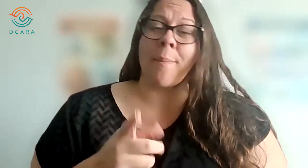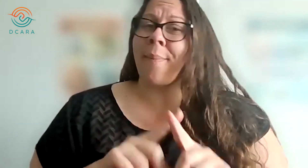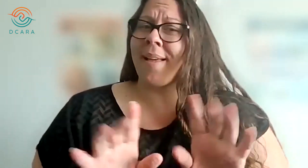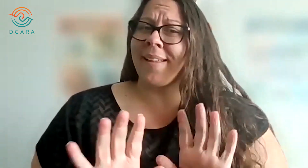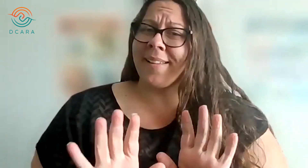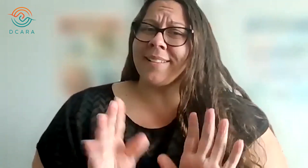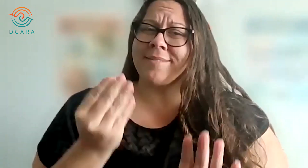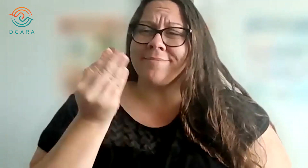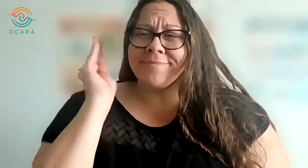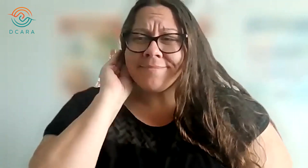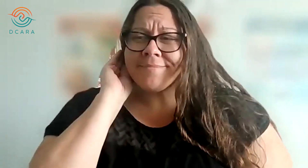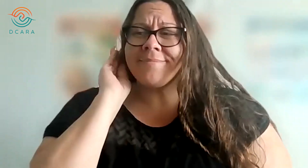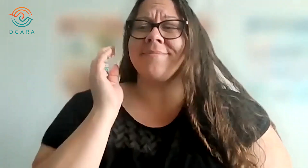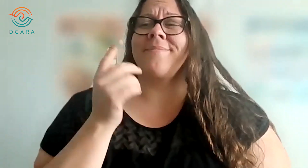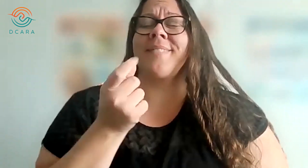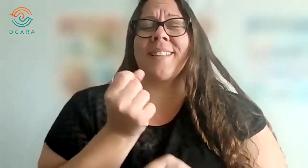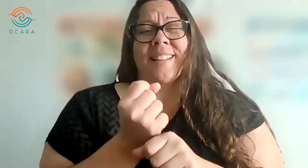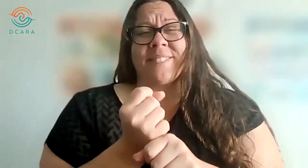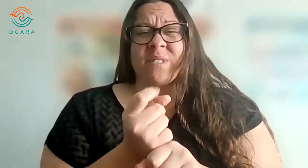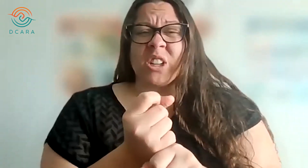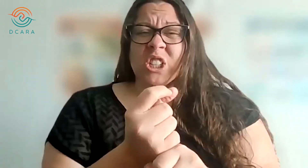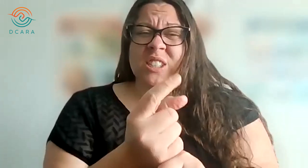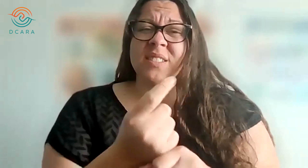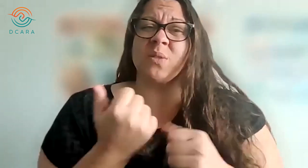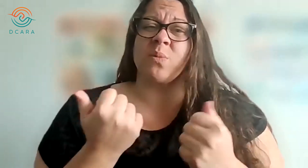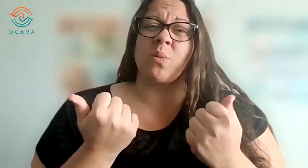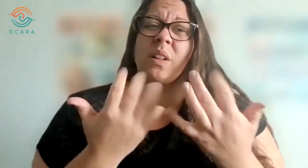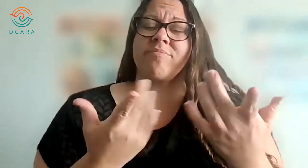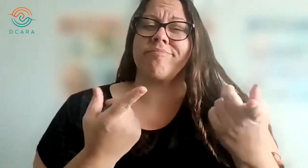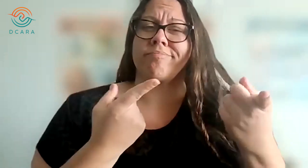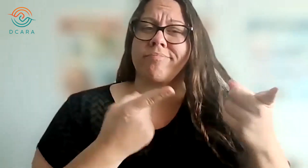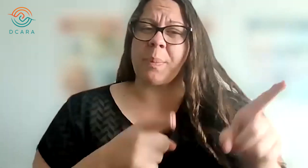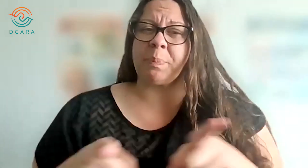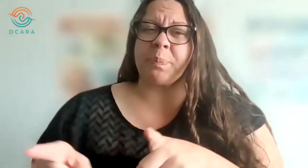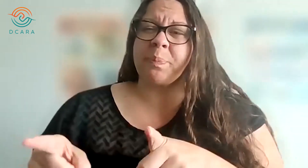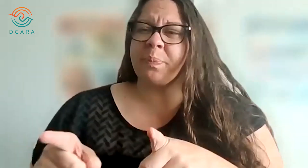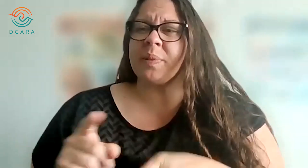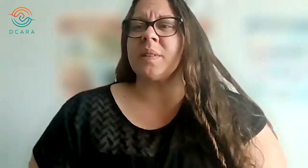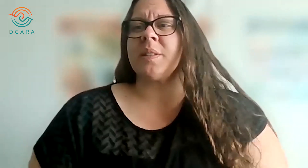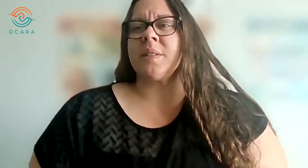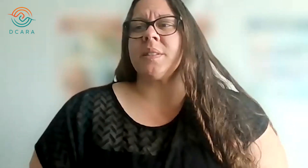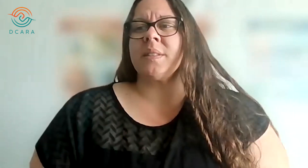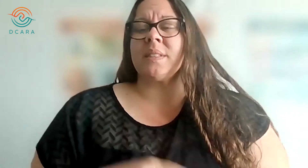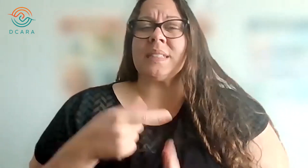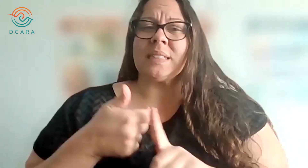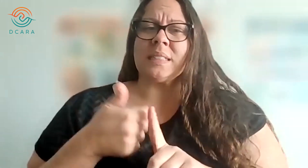But keep in mind every year wildfires happen.